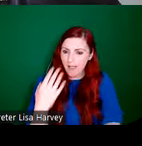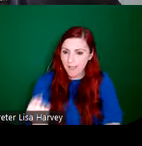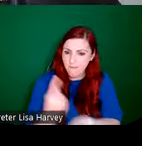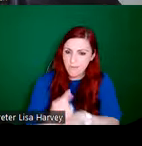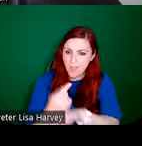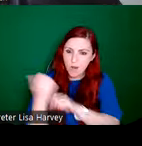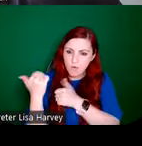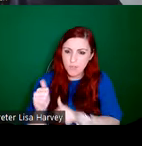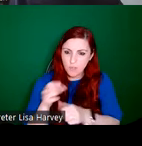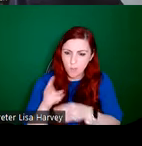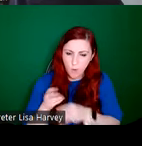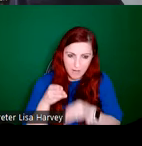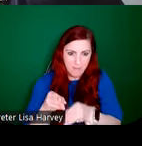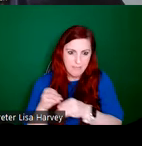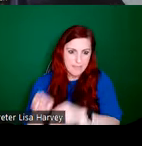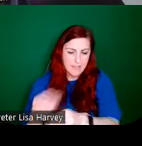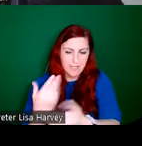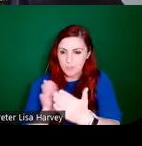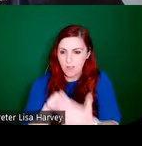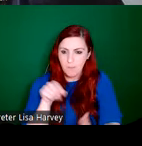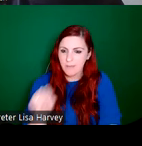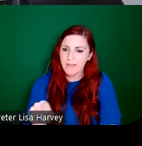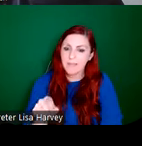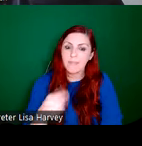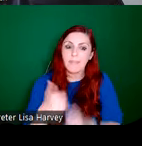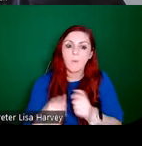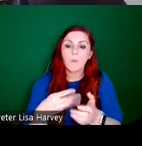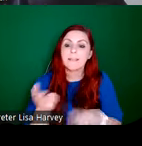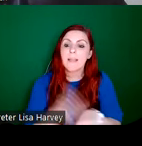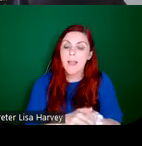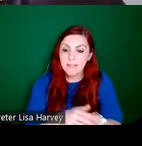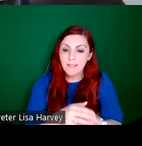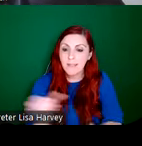working method in place. And after his death, as I said, they employed a chief,